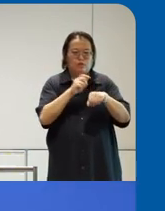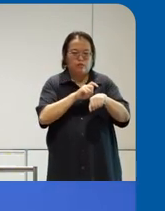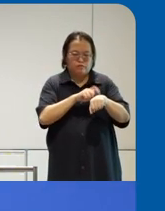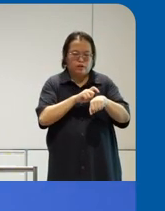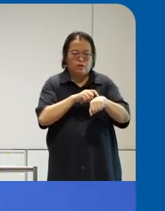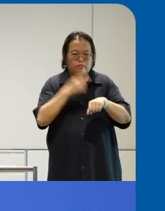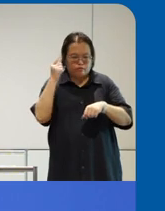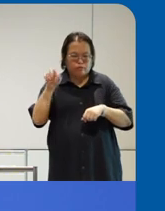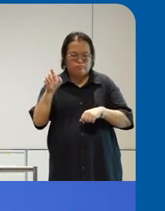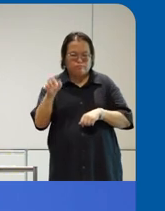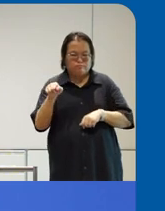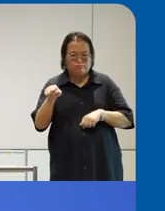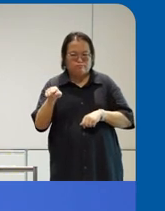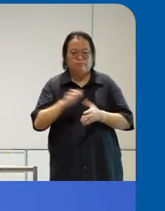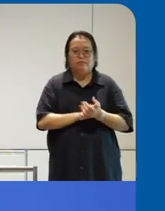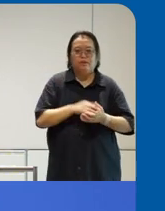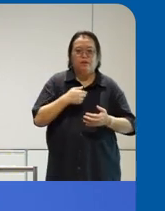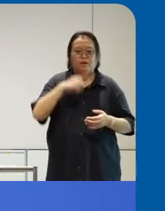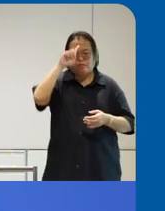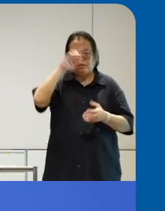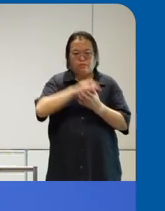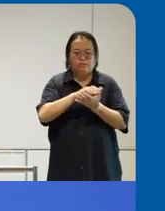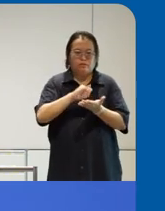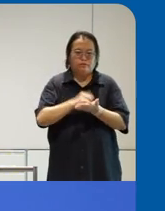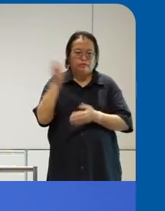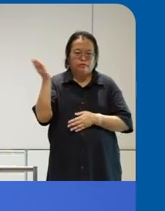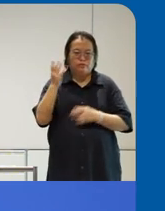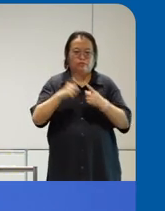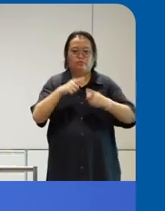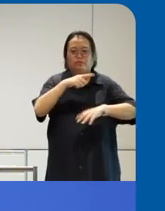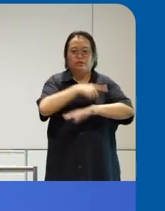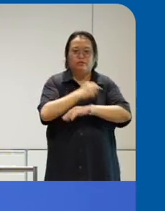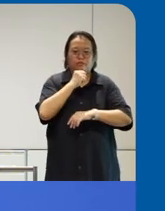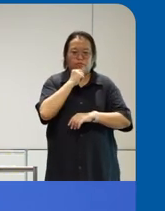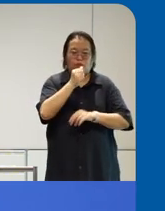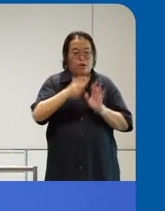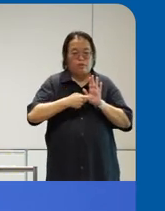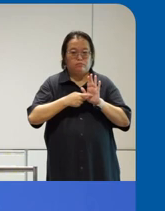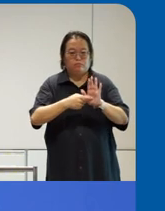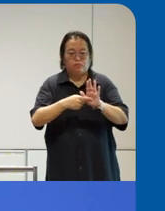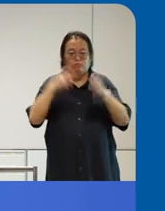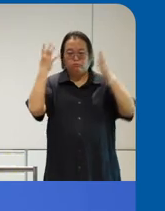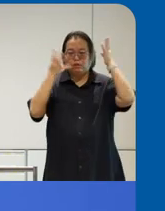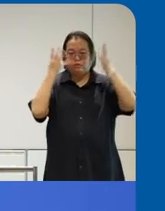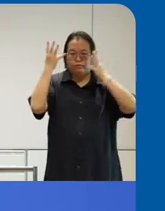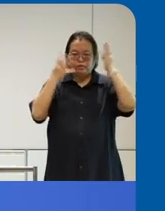believe the this our Forum today is not only about showcasing uh Innovation it is also about building